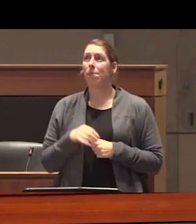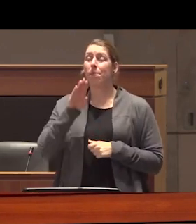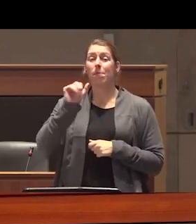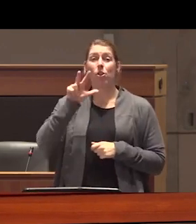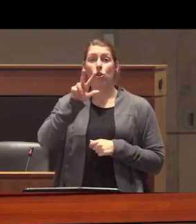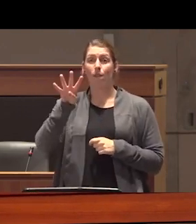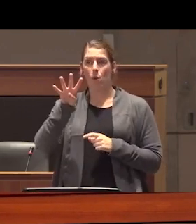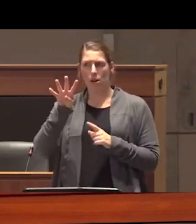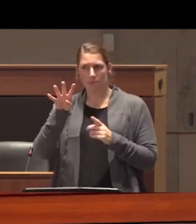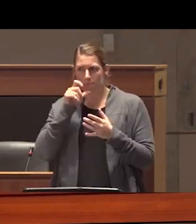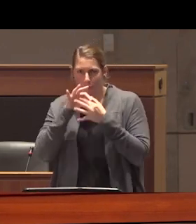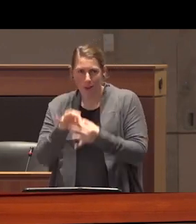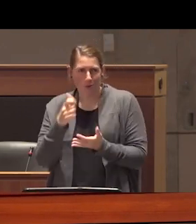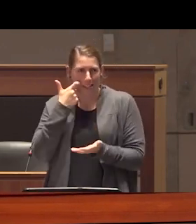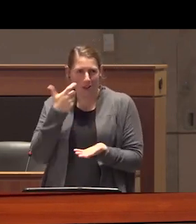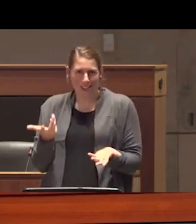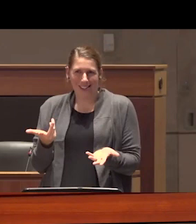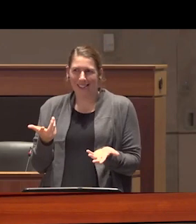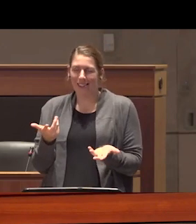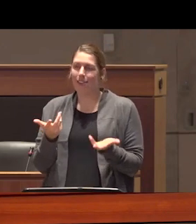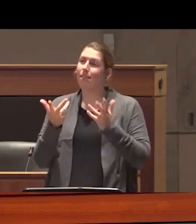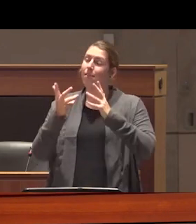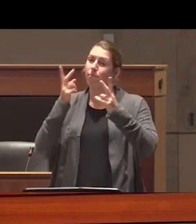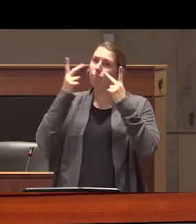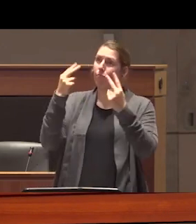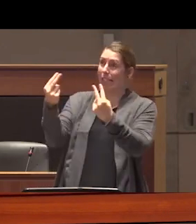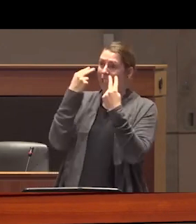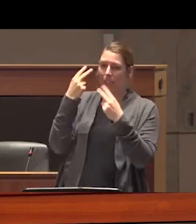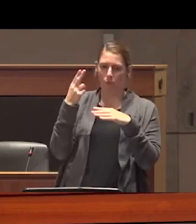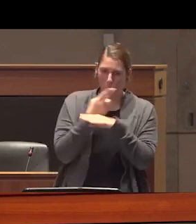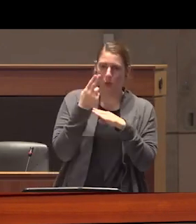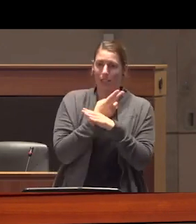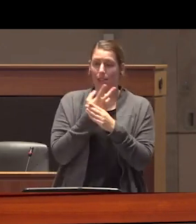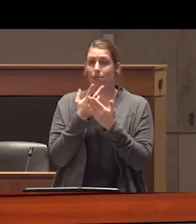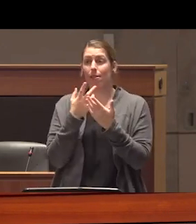nothing to do with addiction is about visible drug use and drug use is visible because people are